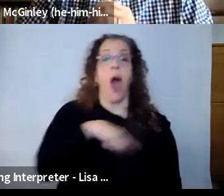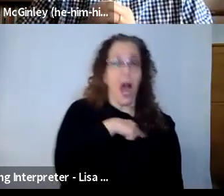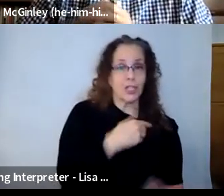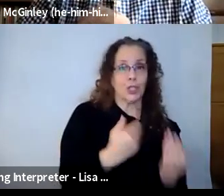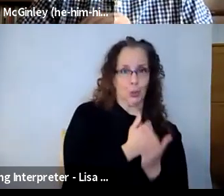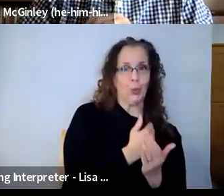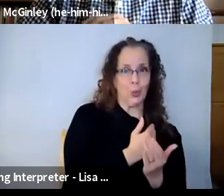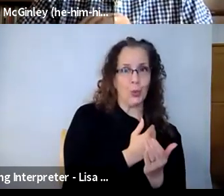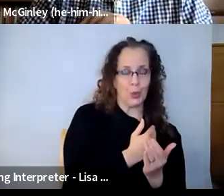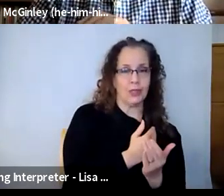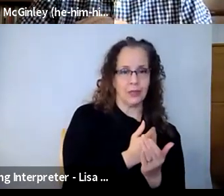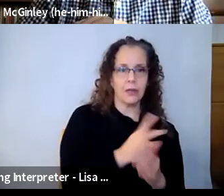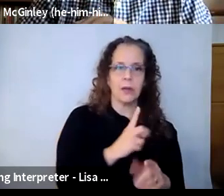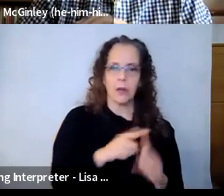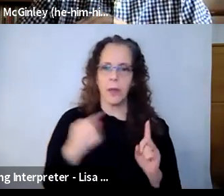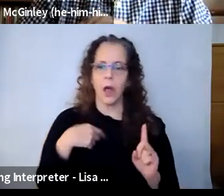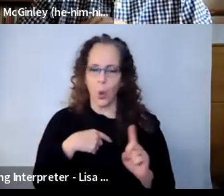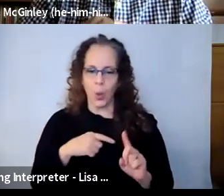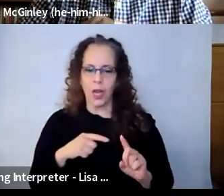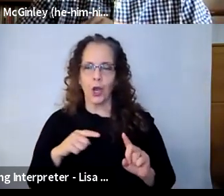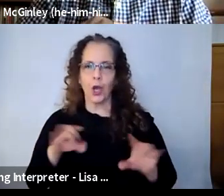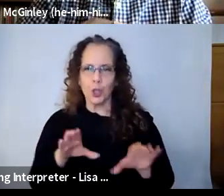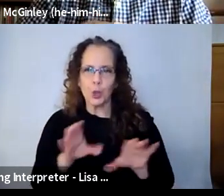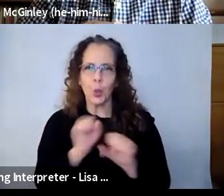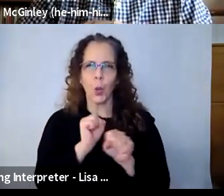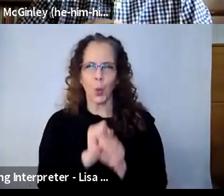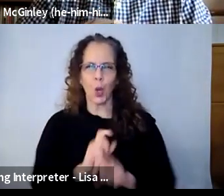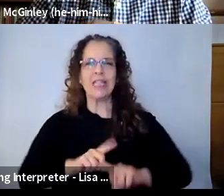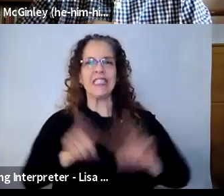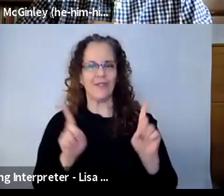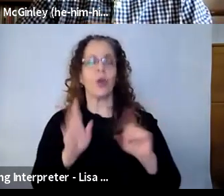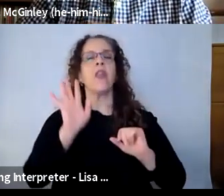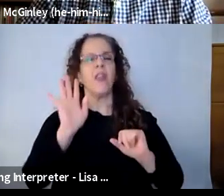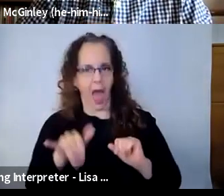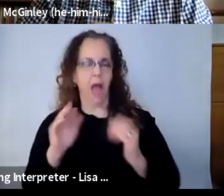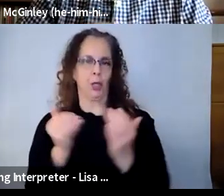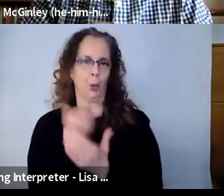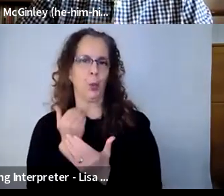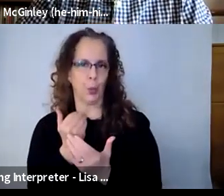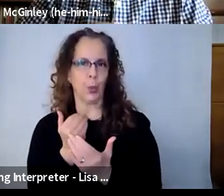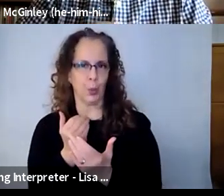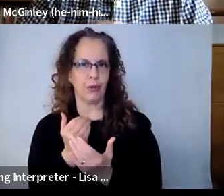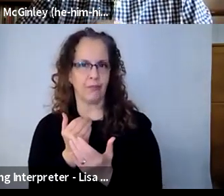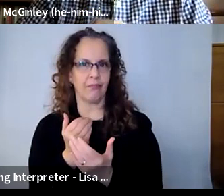do the work that we are now asking them to do, of course it's very new. I think arts education, we know that it helps